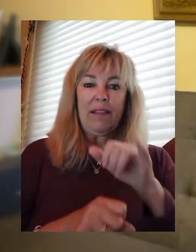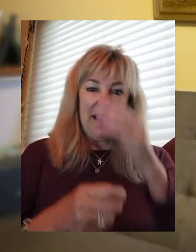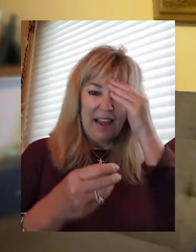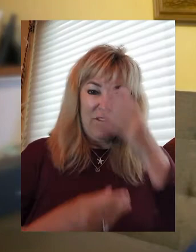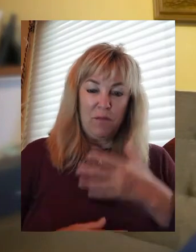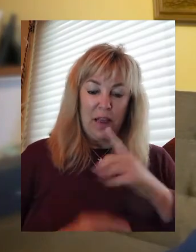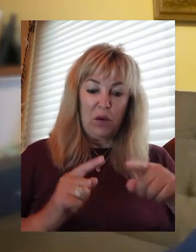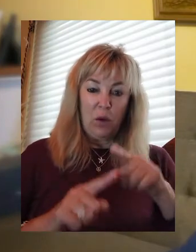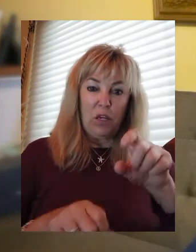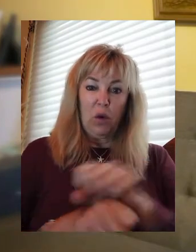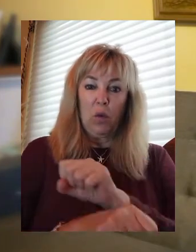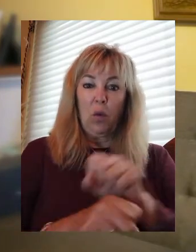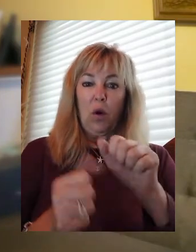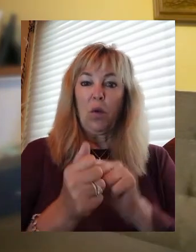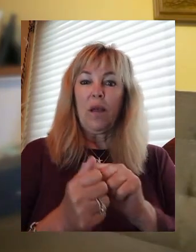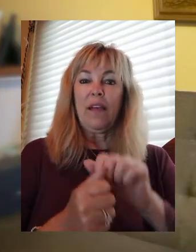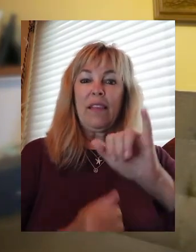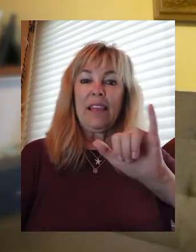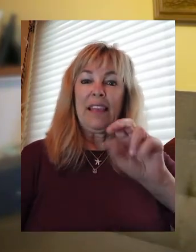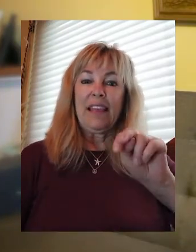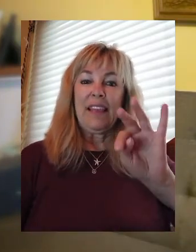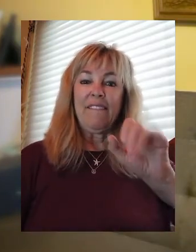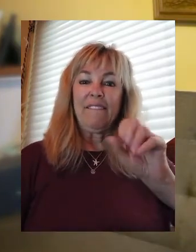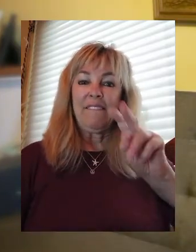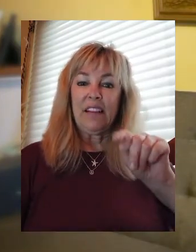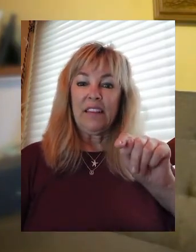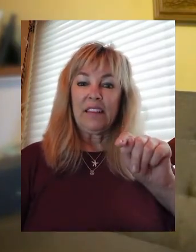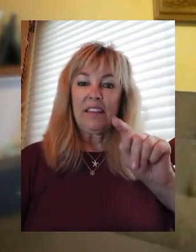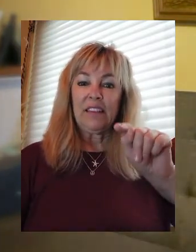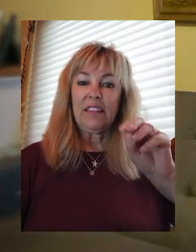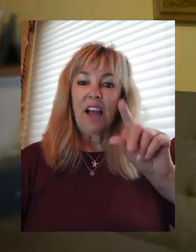the Infant Toddler Connection. All right. Good luck.